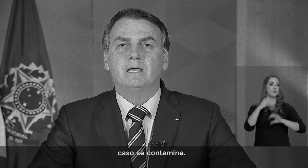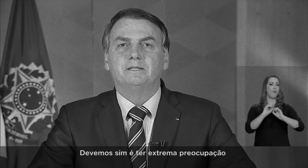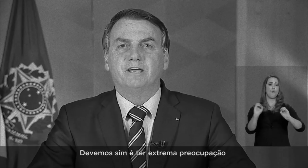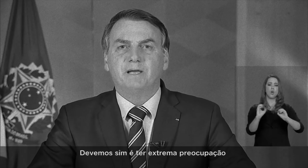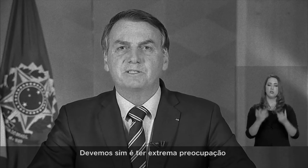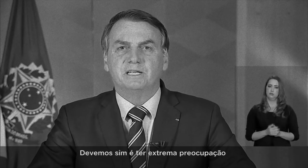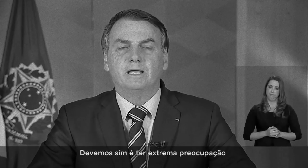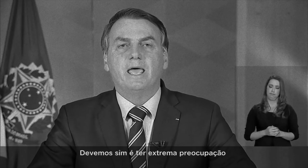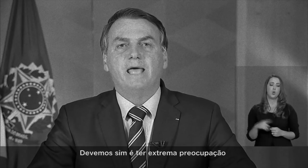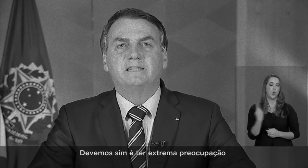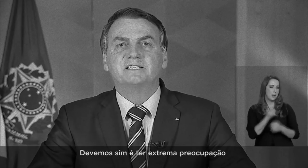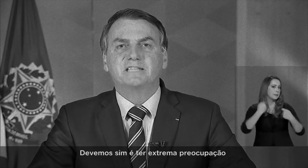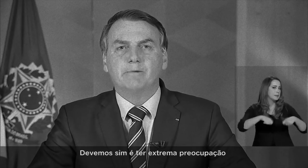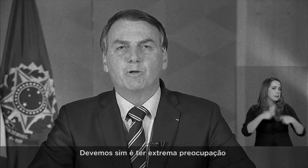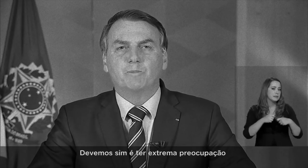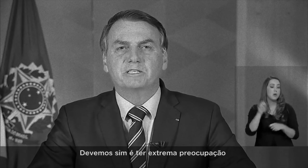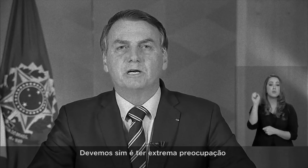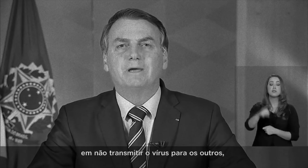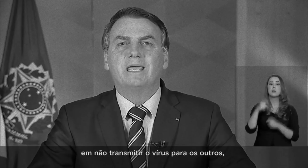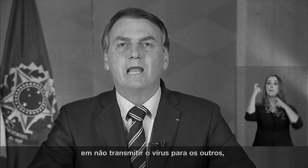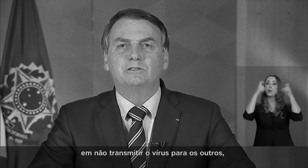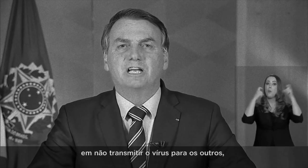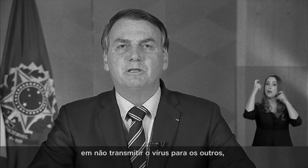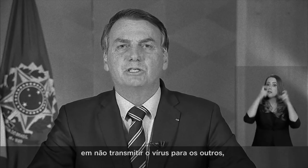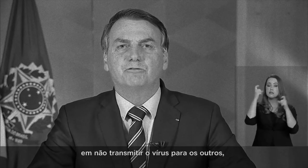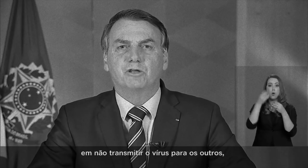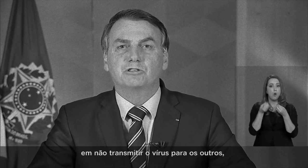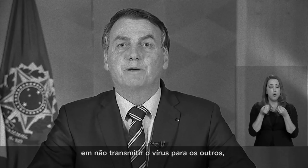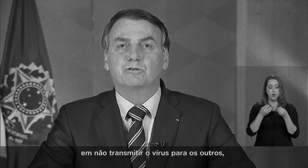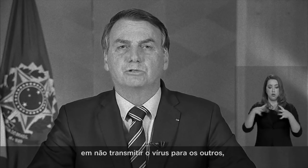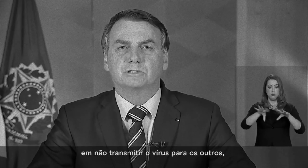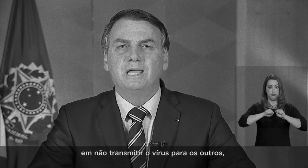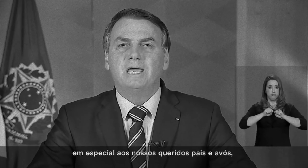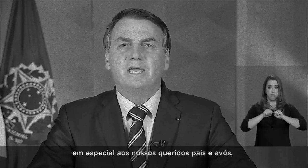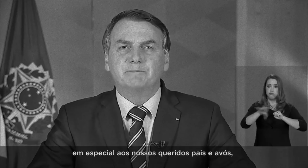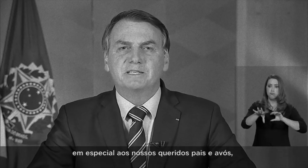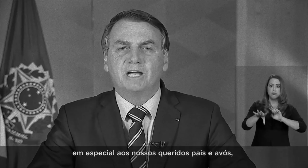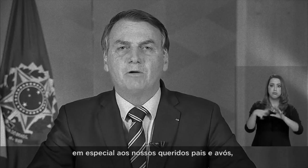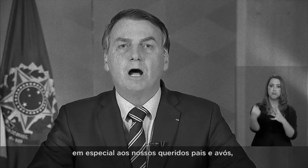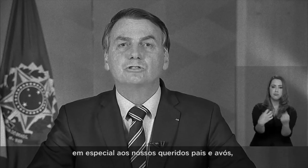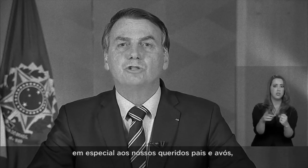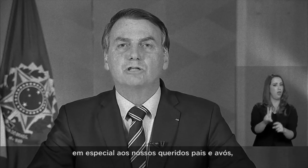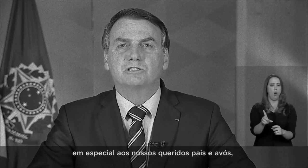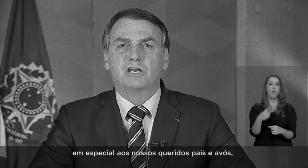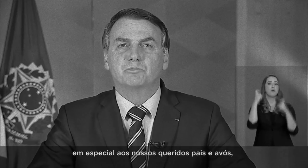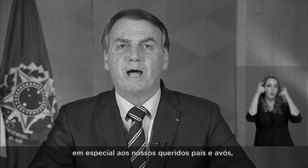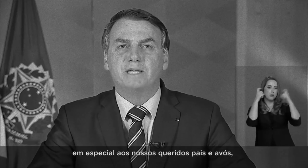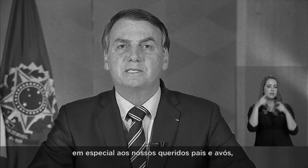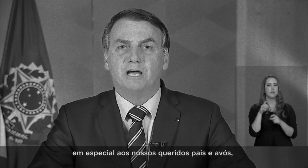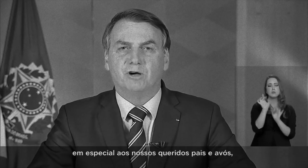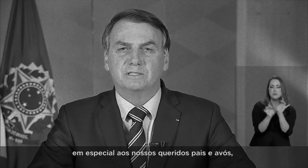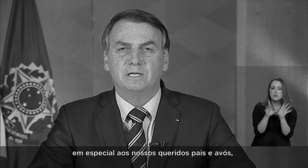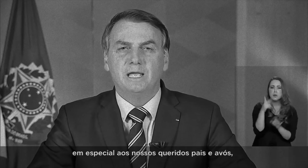What we have to do is be very concerned with not contaminating others, specially our beloved parents and grandparents